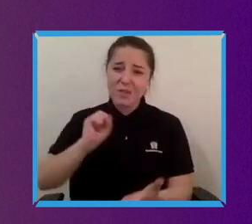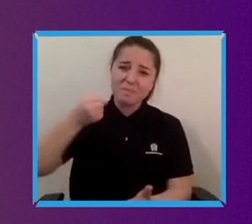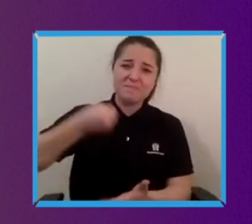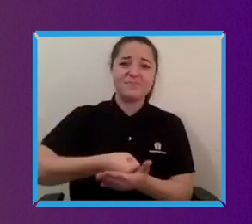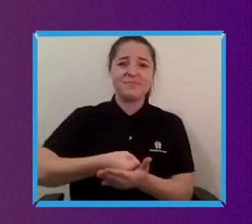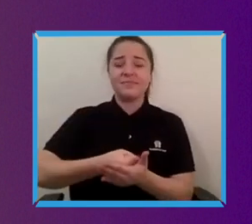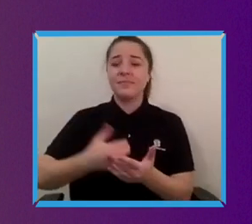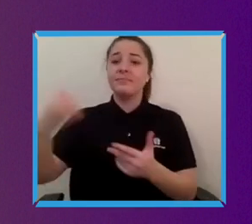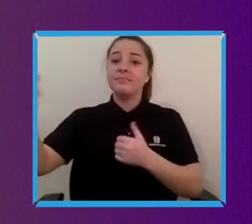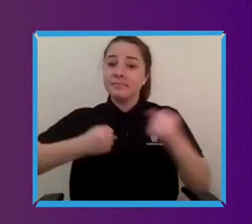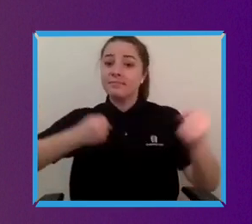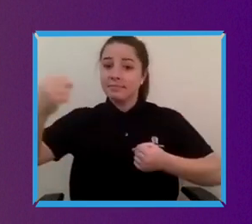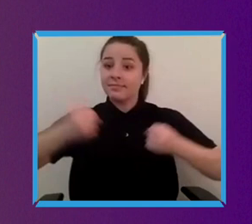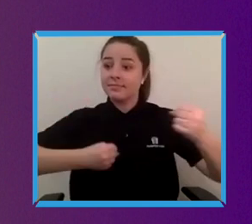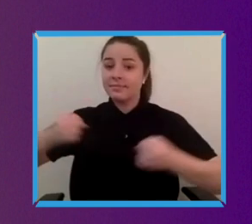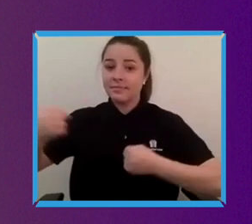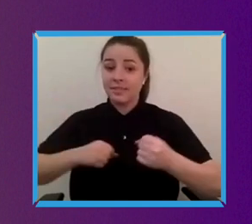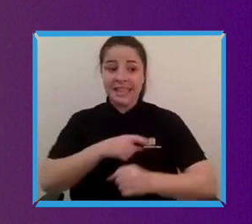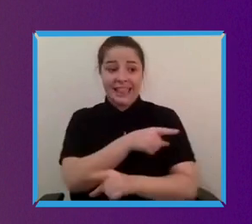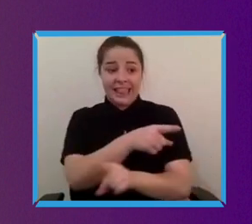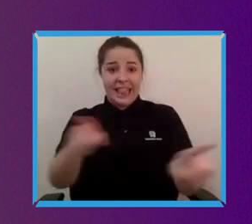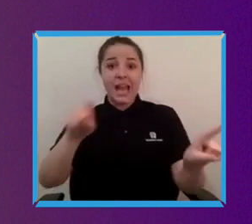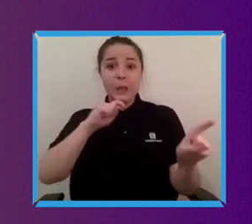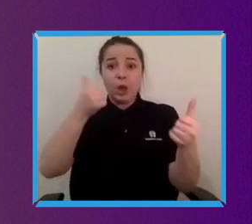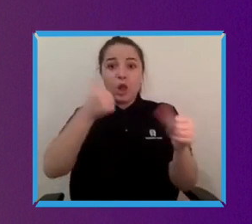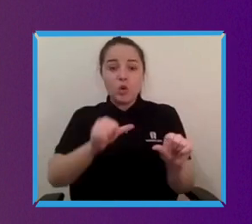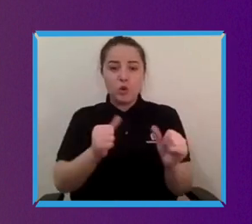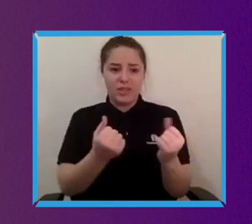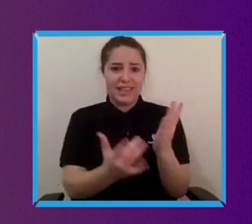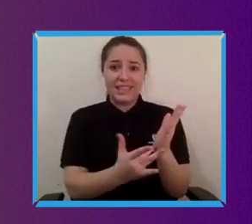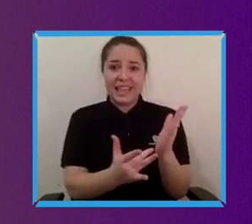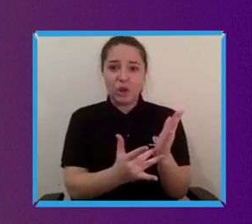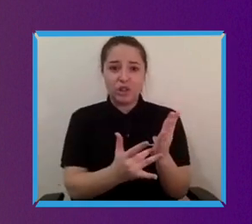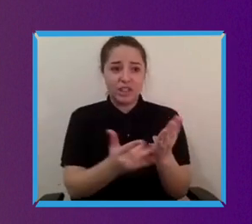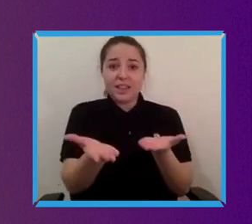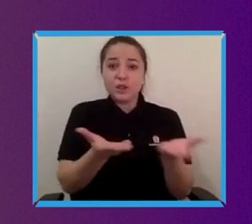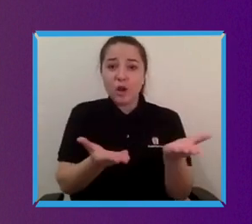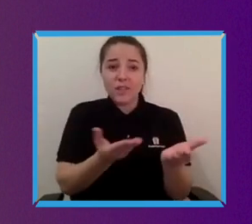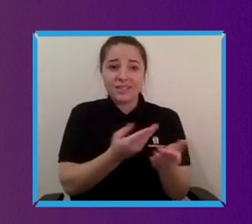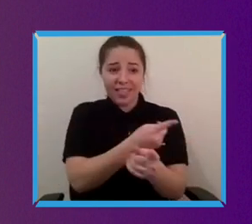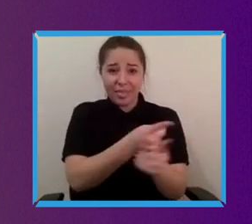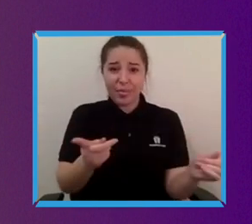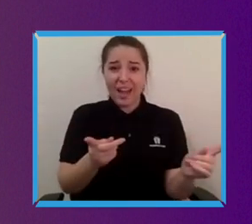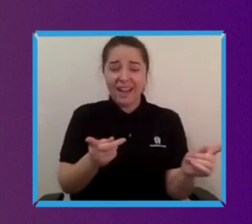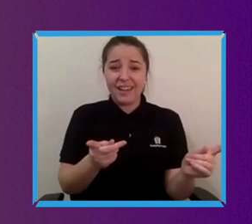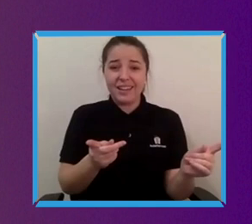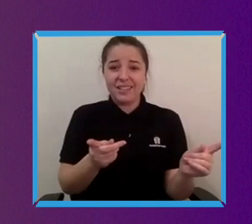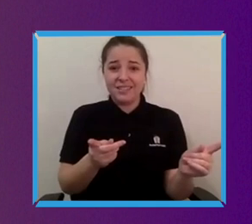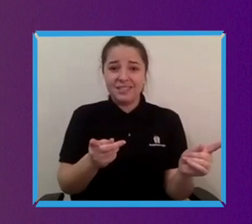They're the ones going to be using the products and the services and that we and are part of the world that we all live in